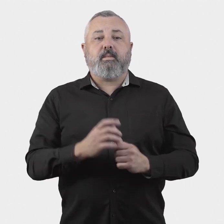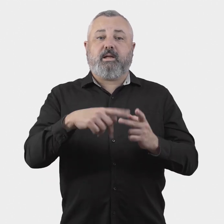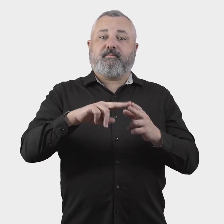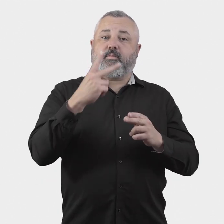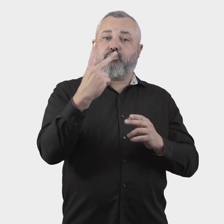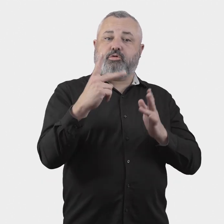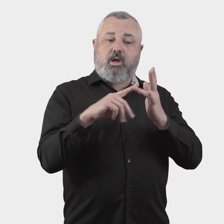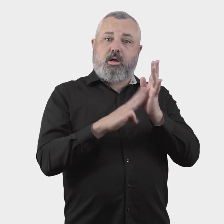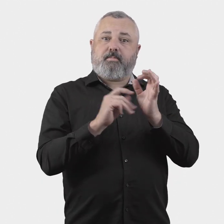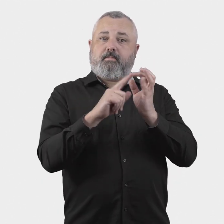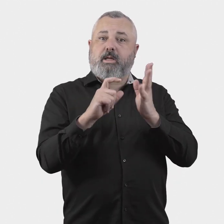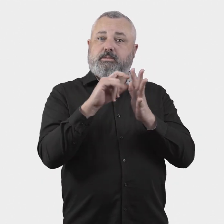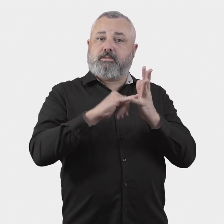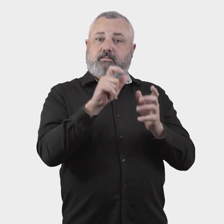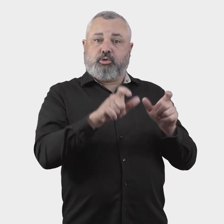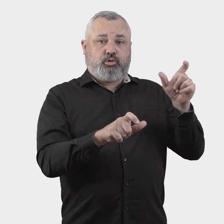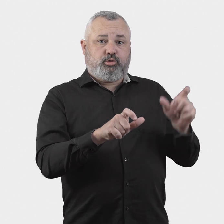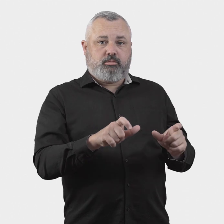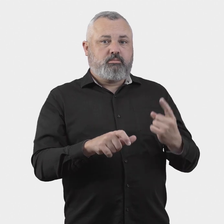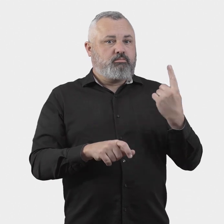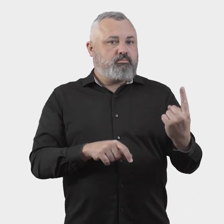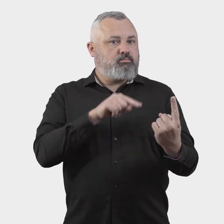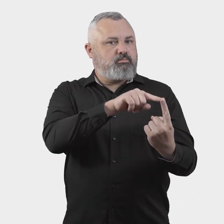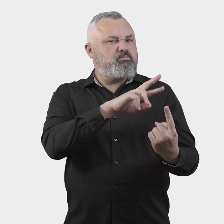5. Is it appropriate to appoint two individual ombudspersons within the scheme – one with